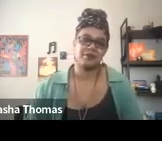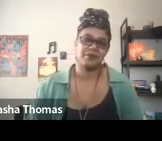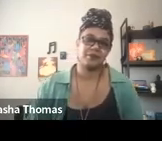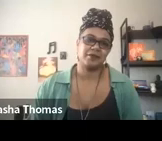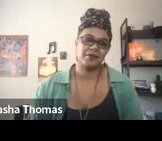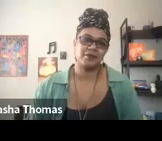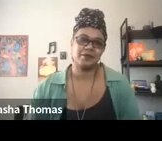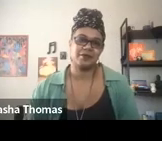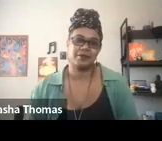Streaks continue.